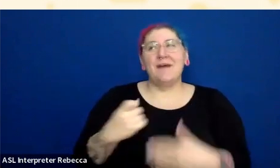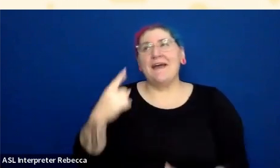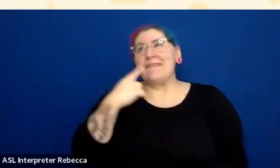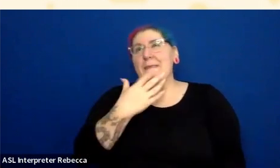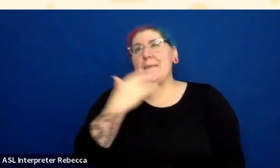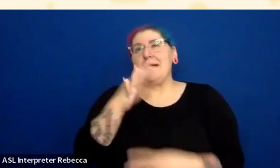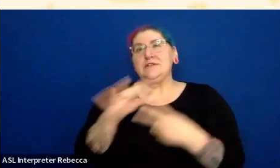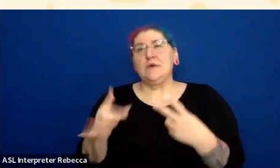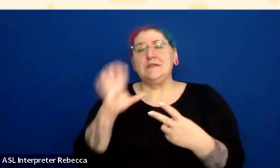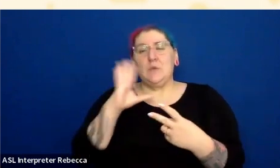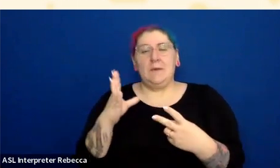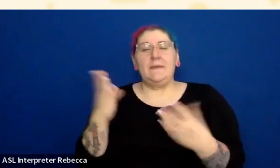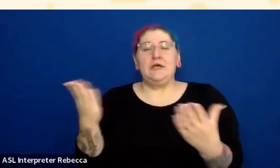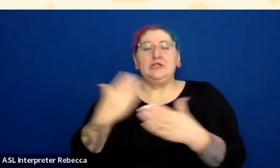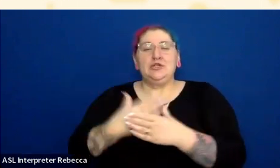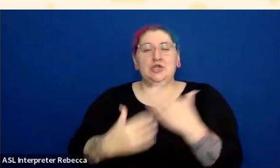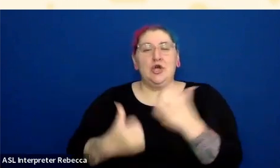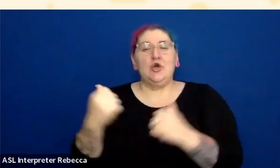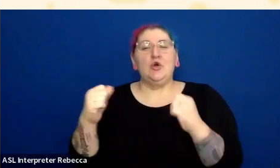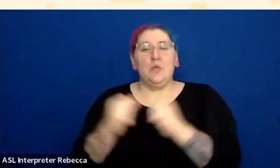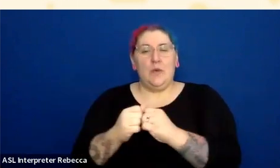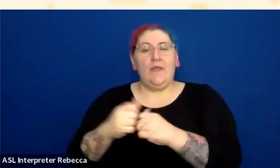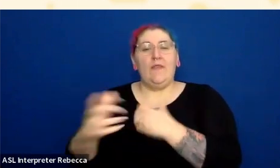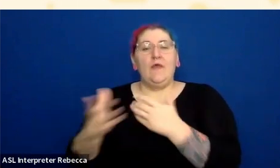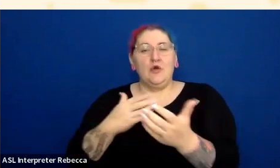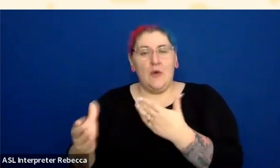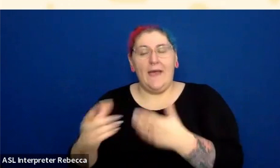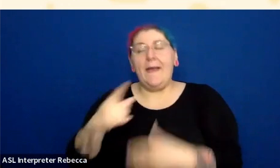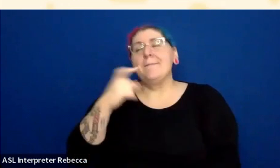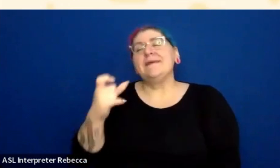Otherwise, it basically looks like you've got black links, you know, by the time it's dark enough.